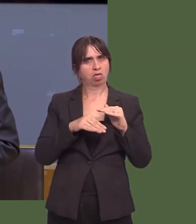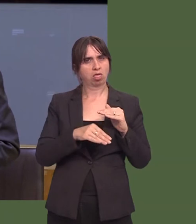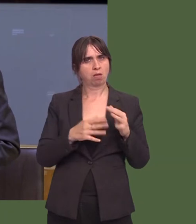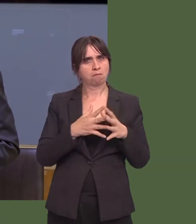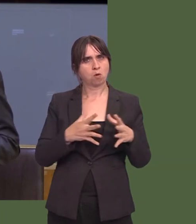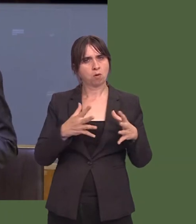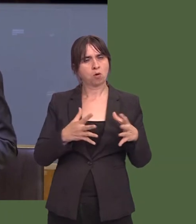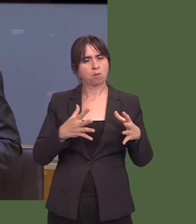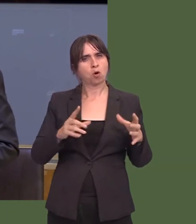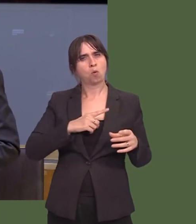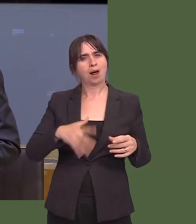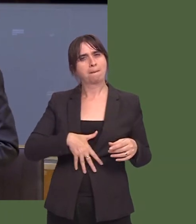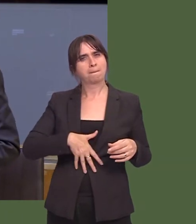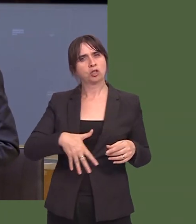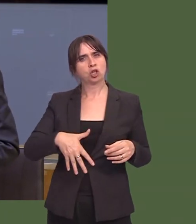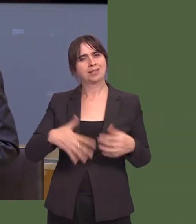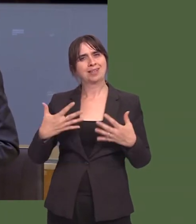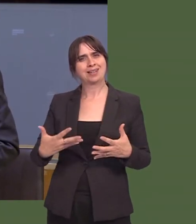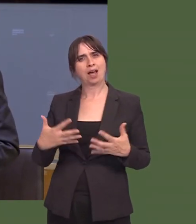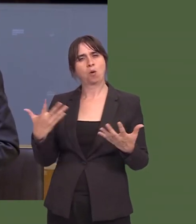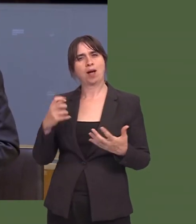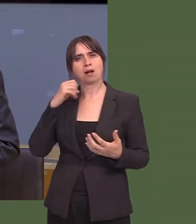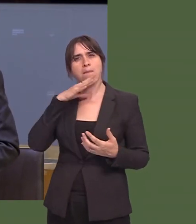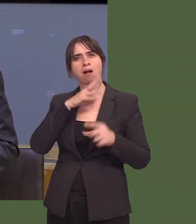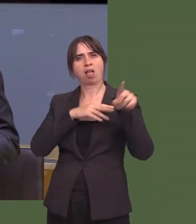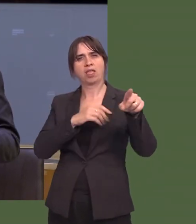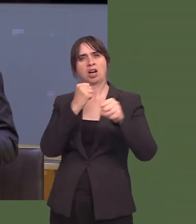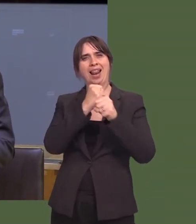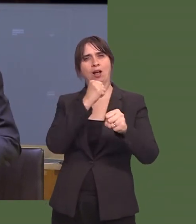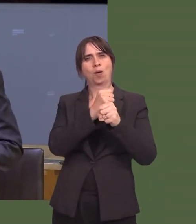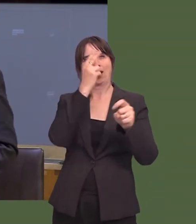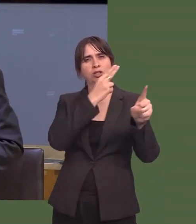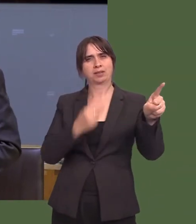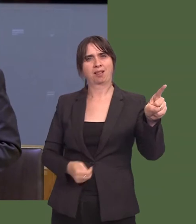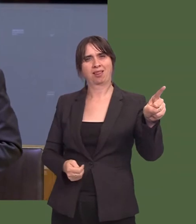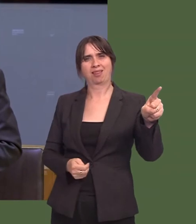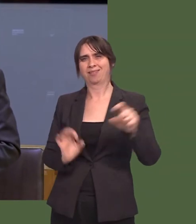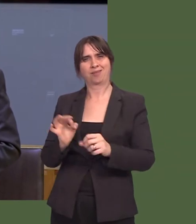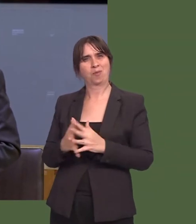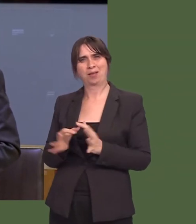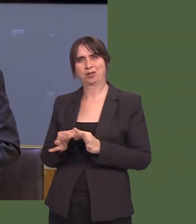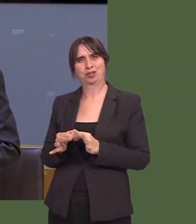Yn sgil yr adolygiad yma, a ydyích Llywodraeth chi yn awr yn fodlon ailedrych ar y sefyllfa